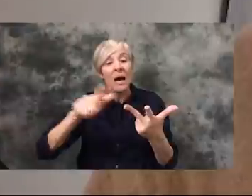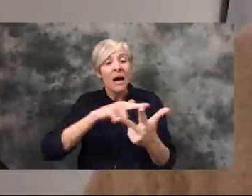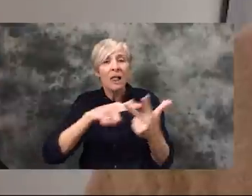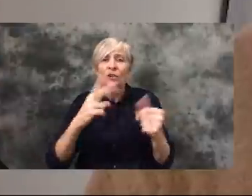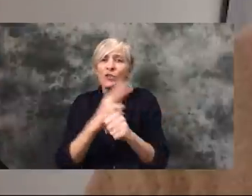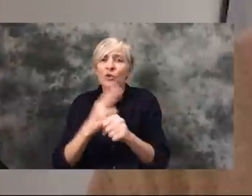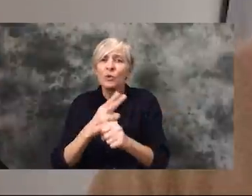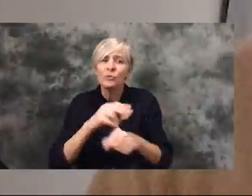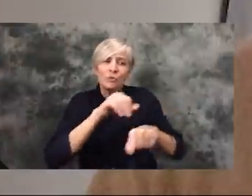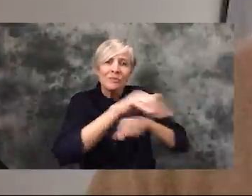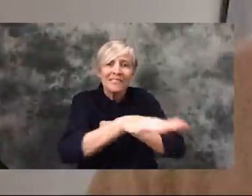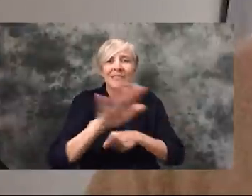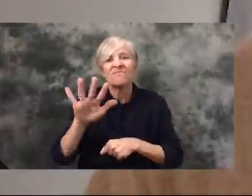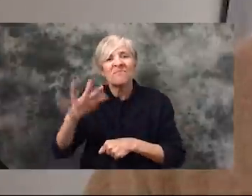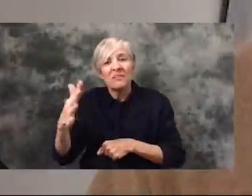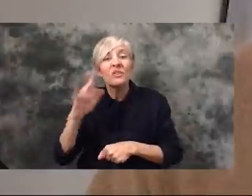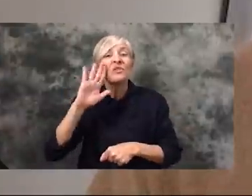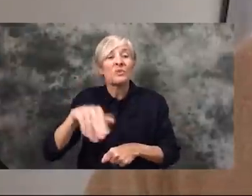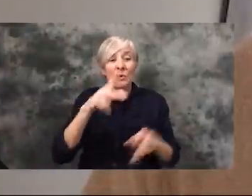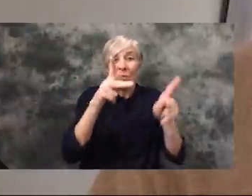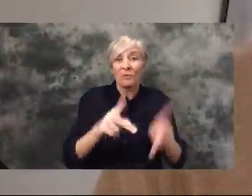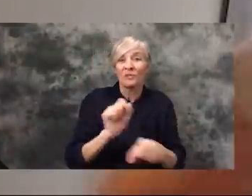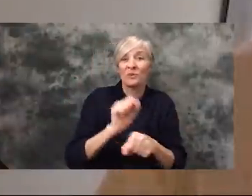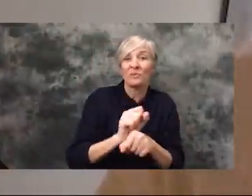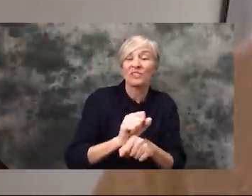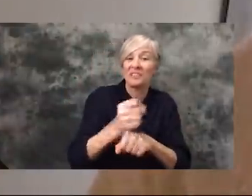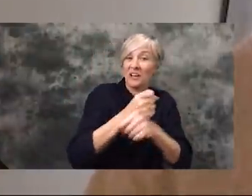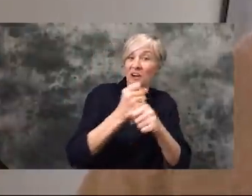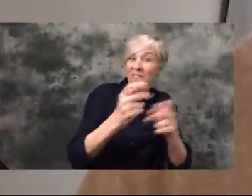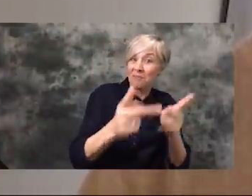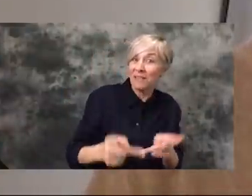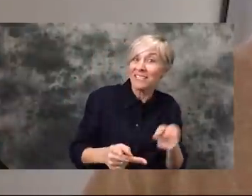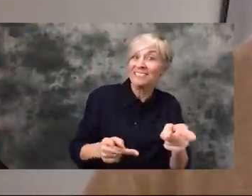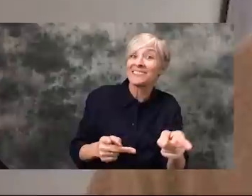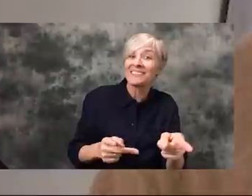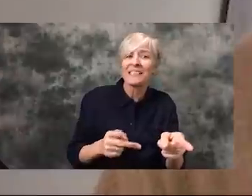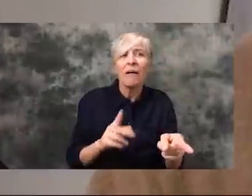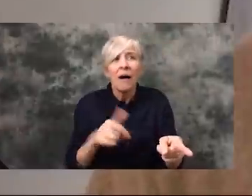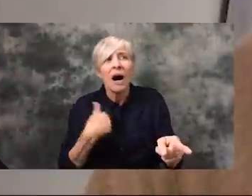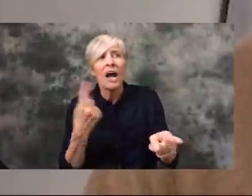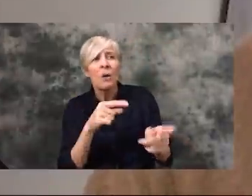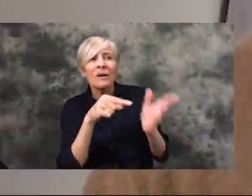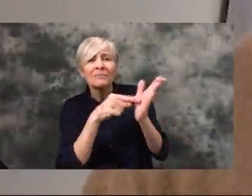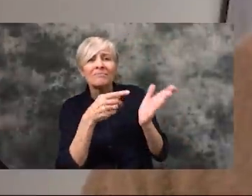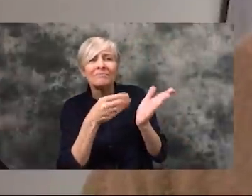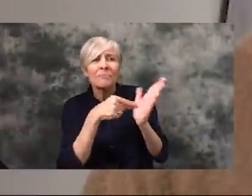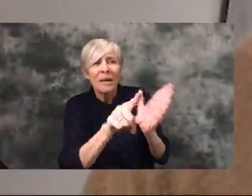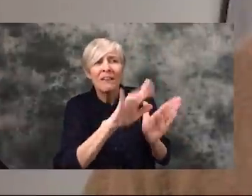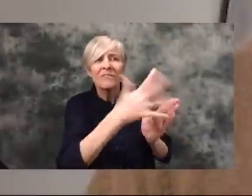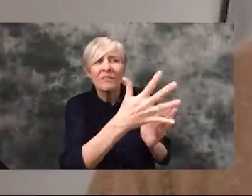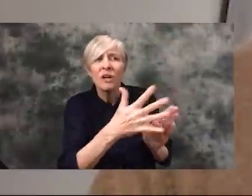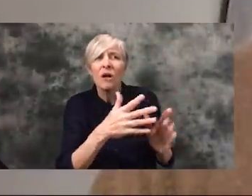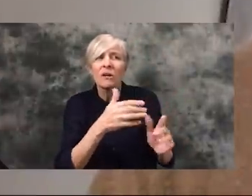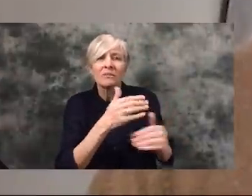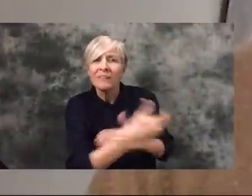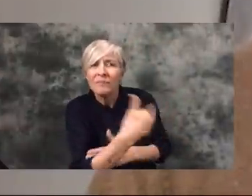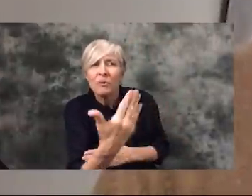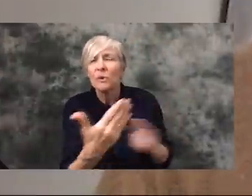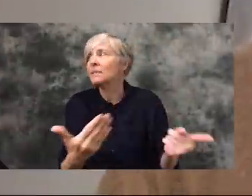five dollars to your friend or your barista the person you normally get your coffee from. You know all of those people are suffering so I haven't had any of my